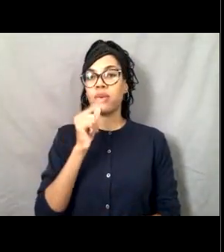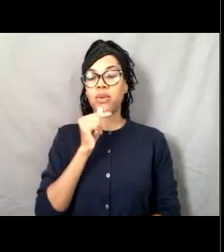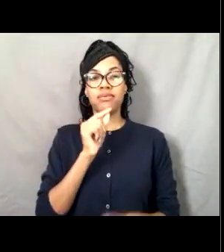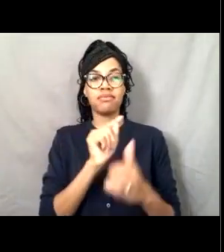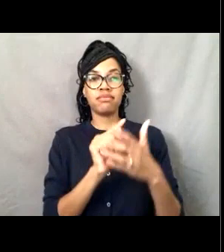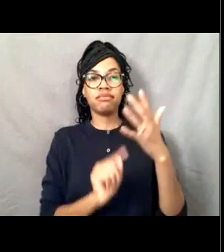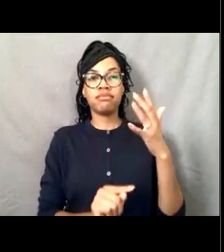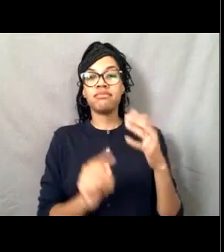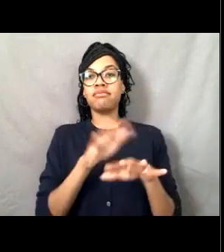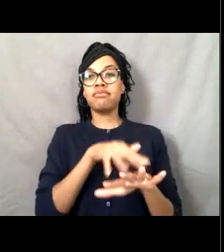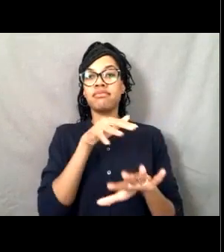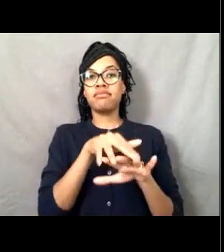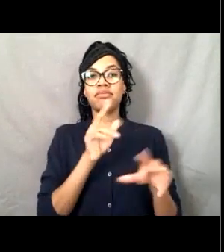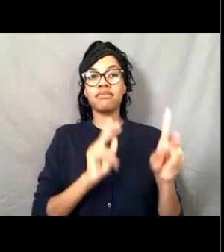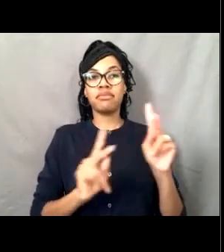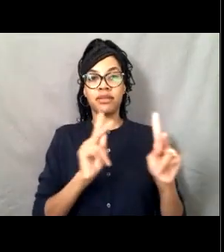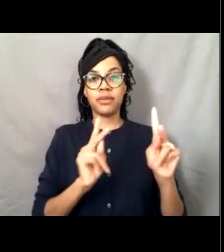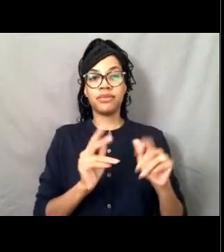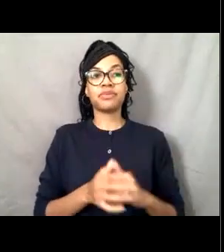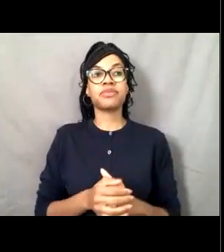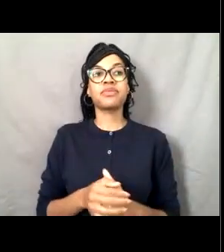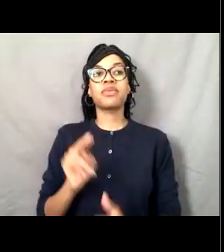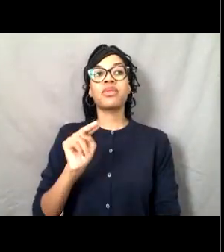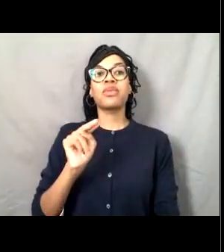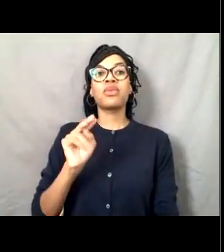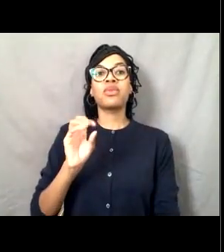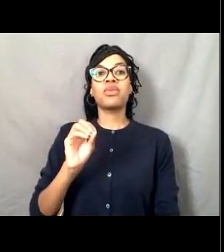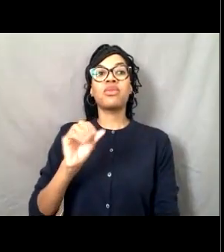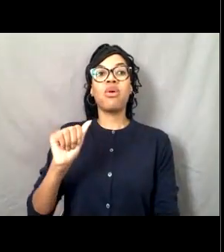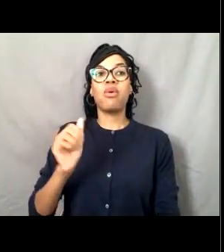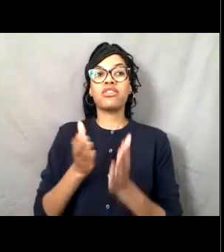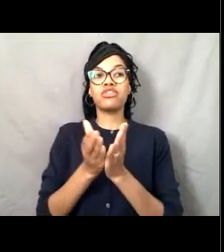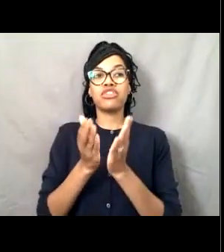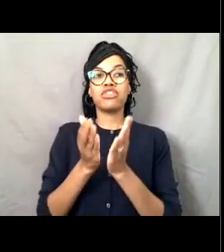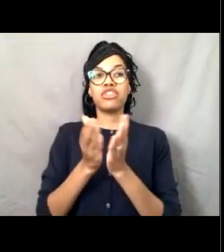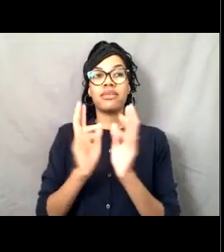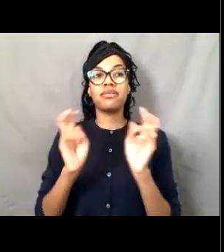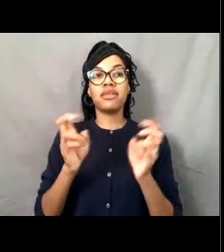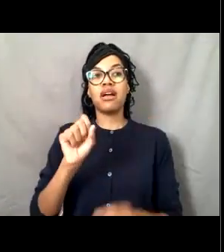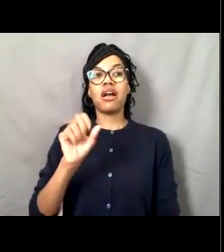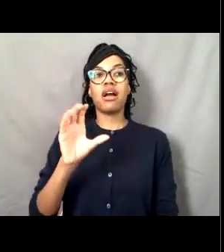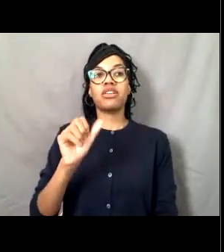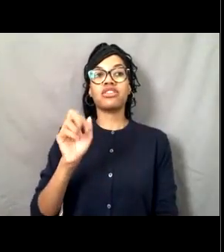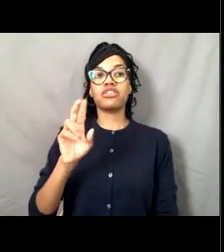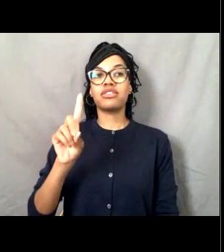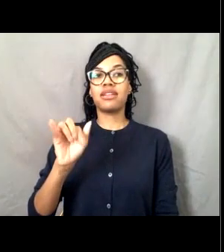The NOAA ship Oscar Dyson is homeported in Kodiak which is the Alutiiq Sugpiaq homeland.